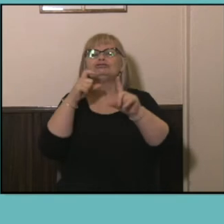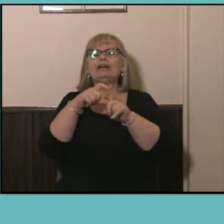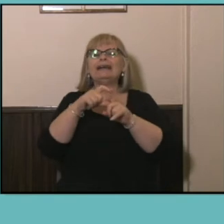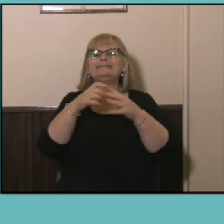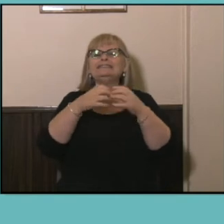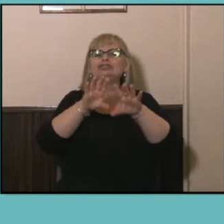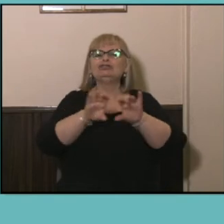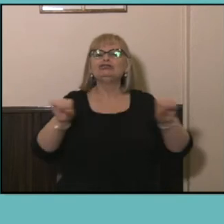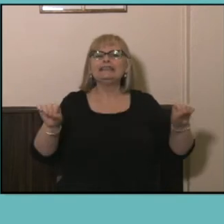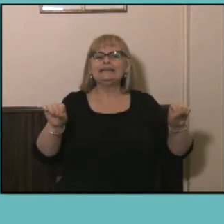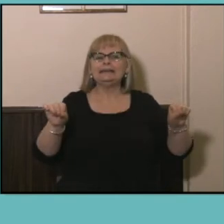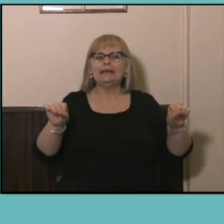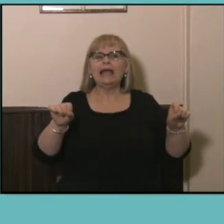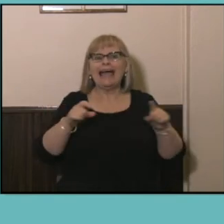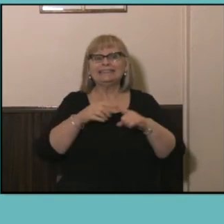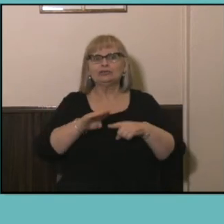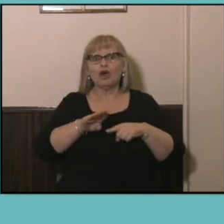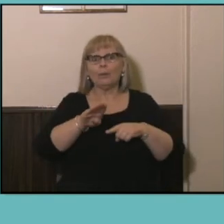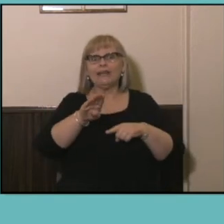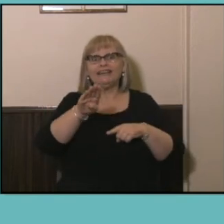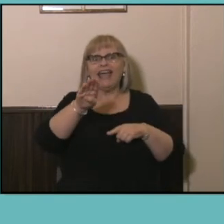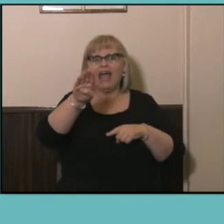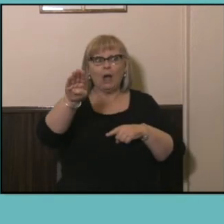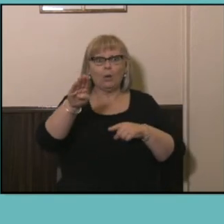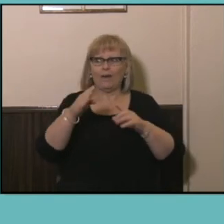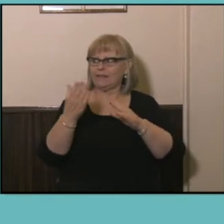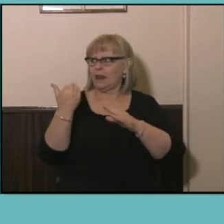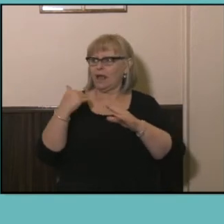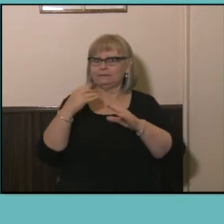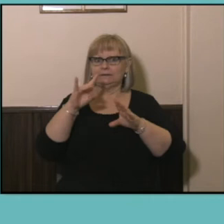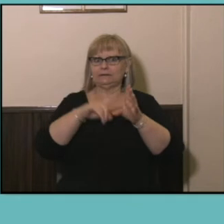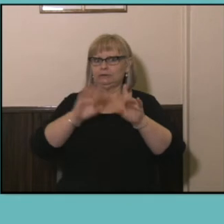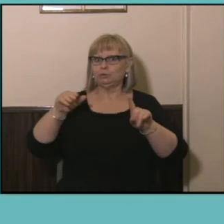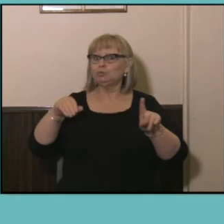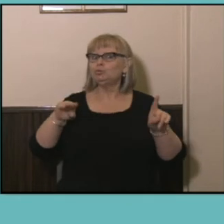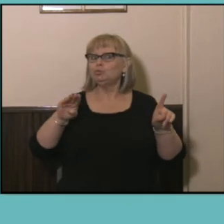you see it's growing very rapidly especially in the last ten years, so if